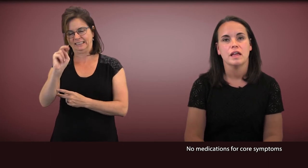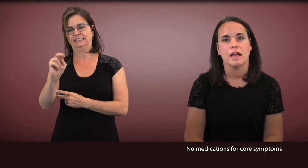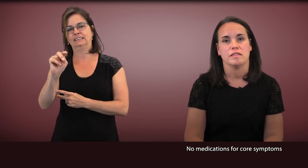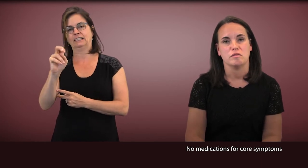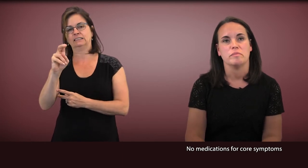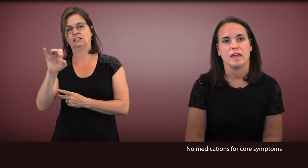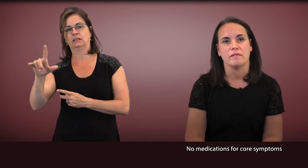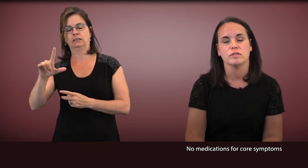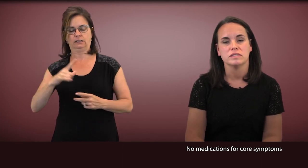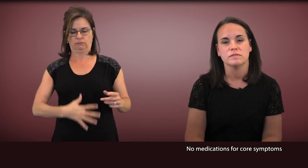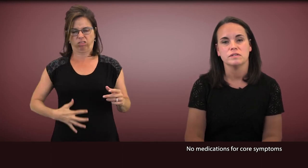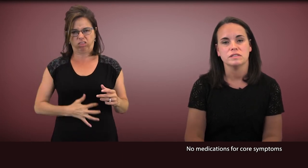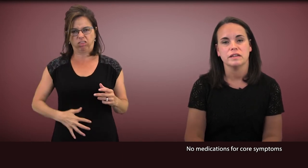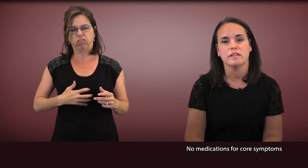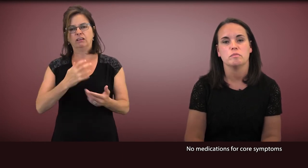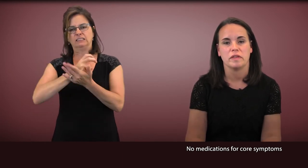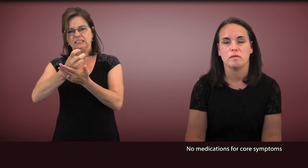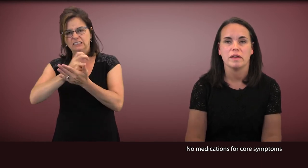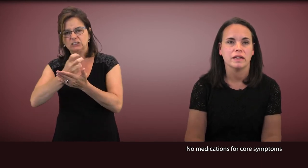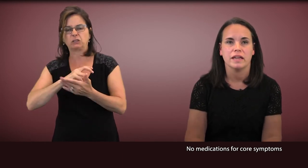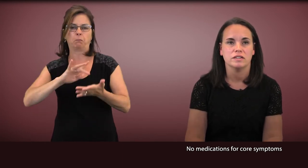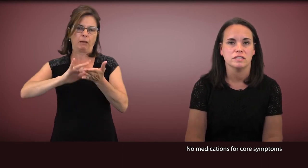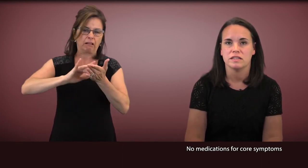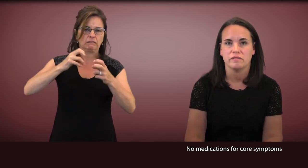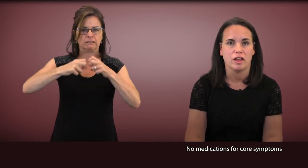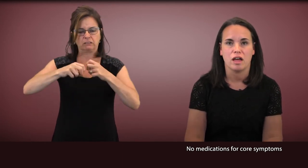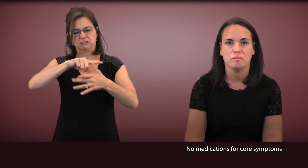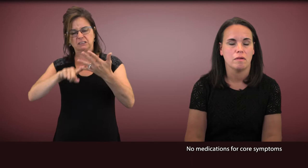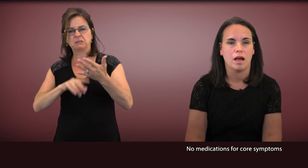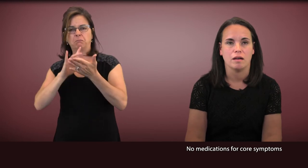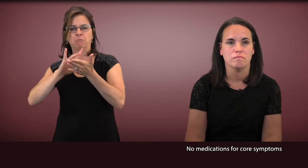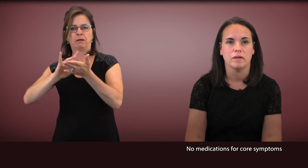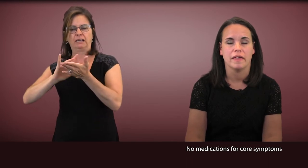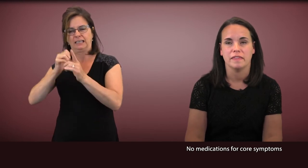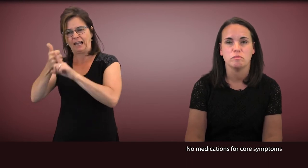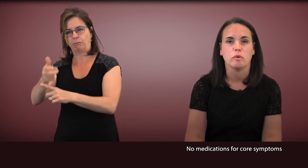and some behavioral difficulties, but the medications have not at this point